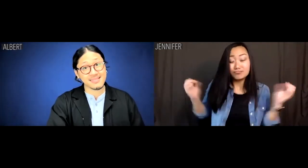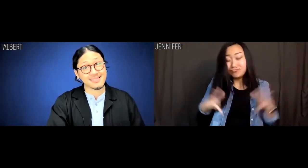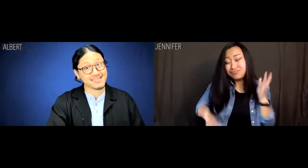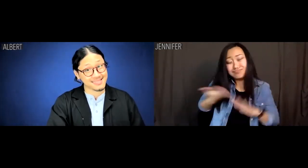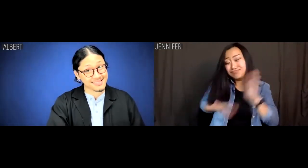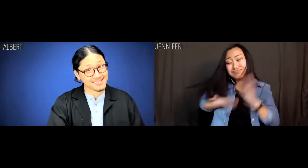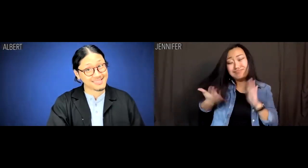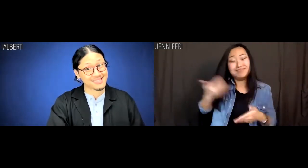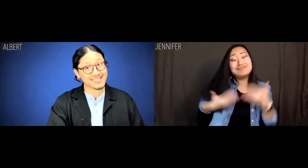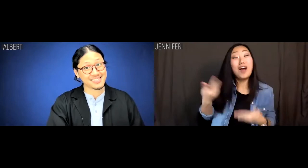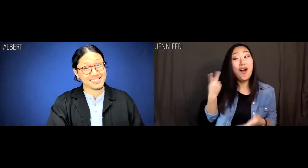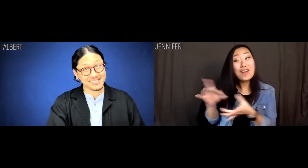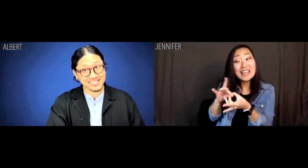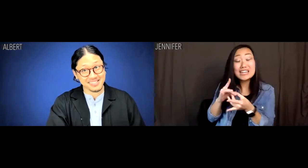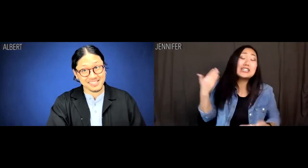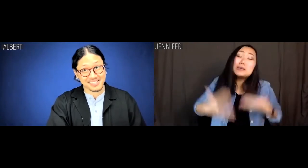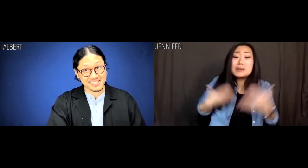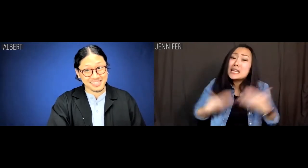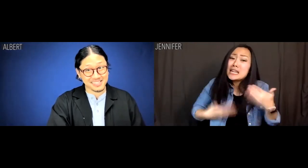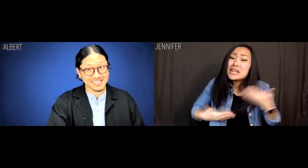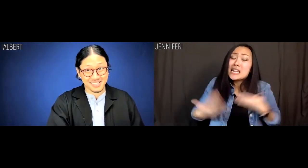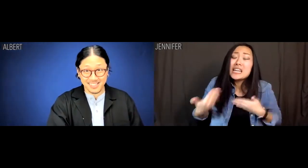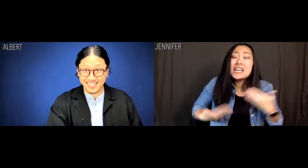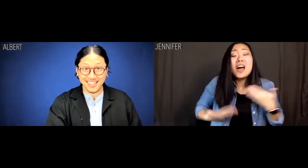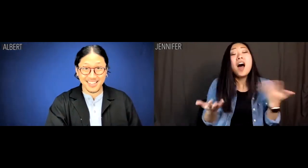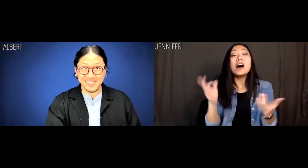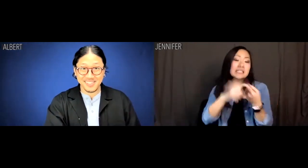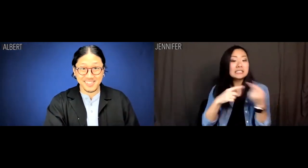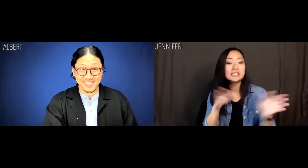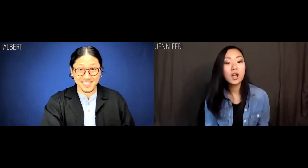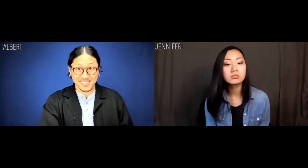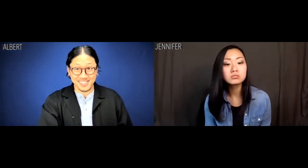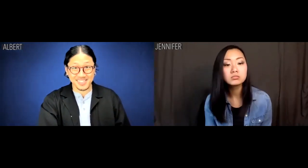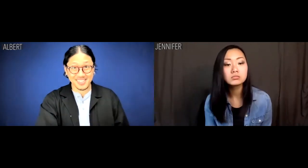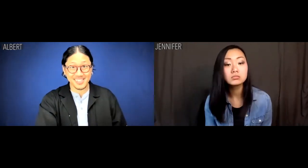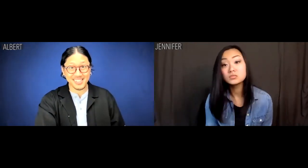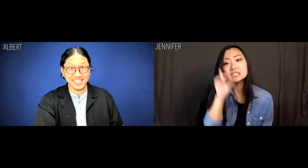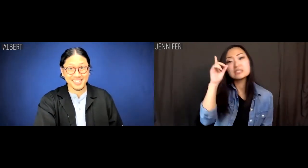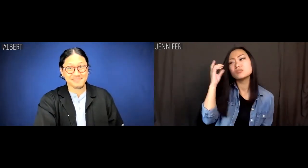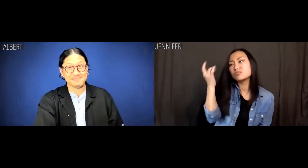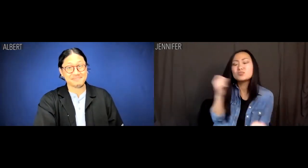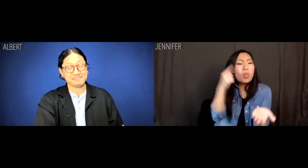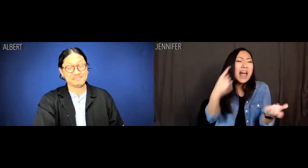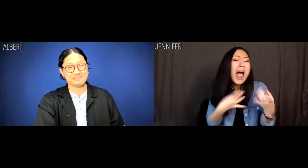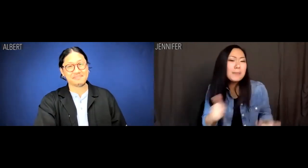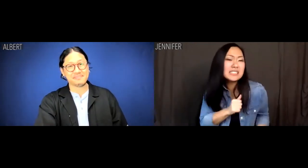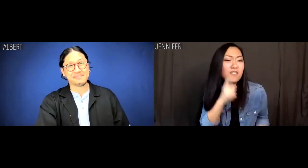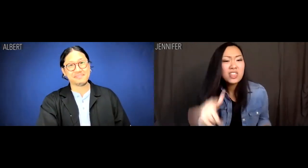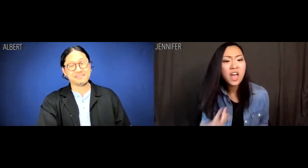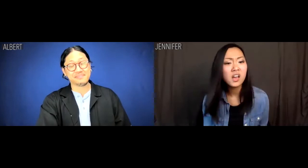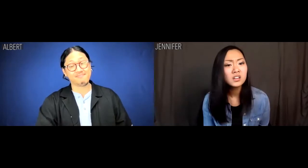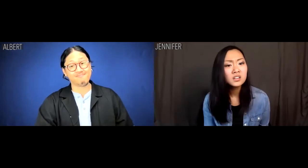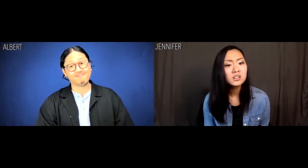and use it like nuclear fuel to power this relationship till the day that I die.' Don't you think I hate myself for that?